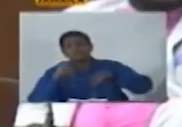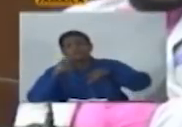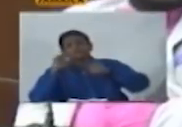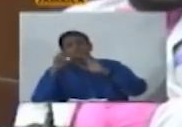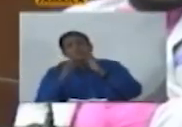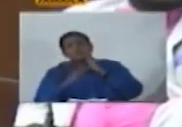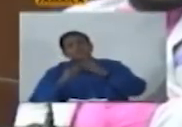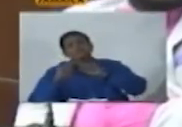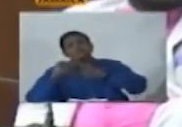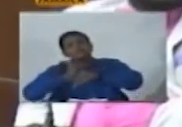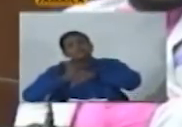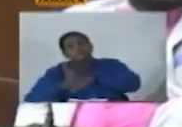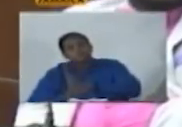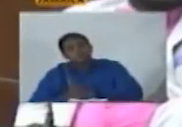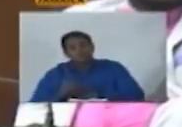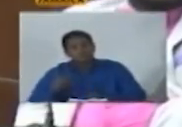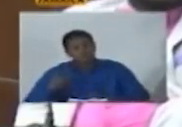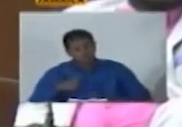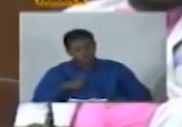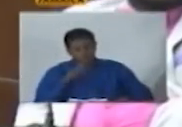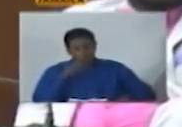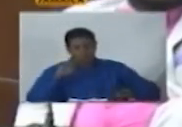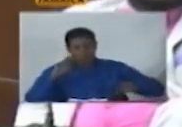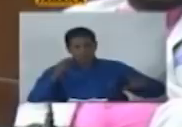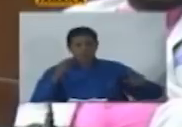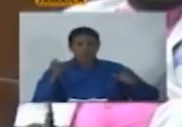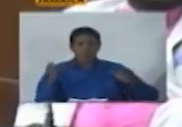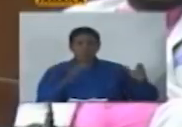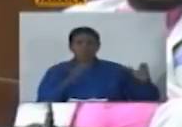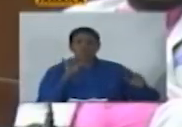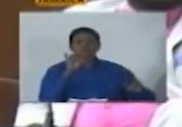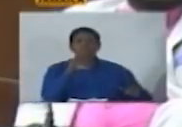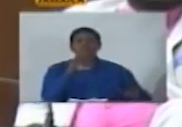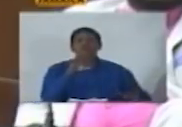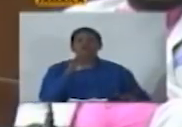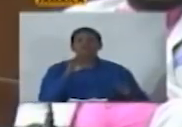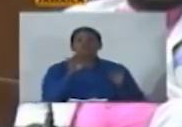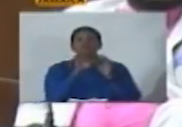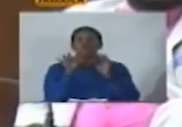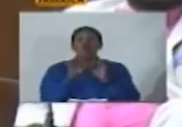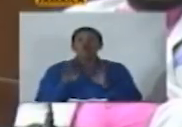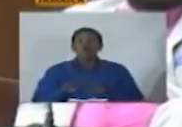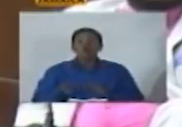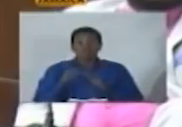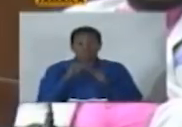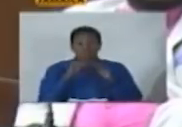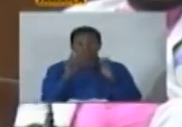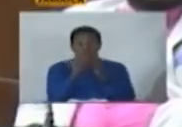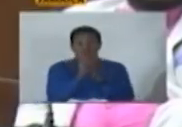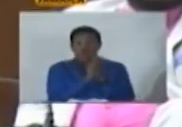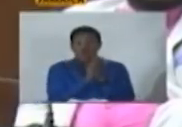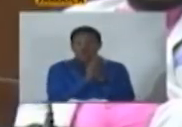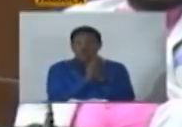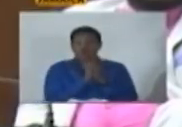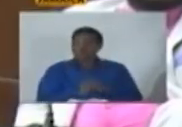prepared mr. speaker to invoke the clauses into law invoke the causes in